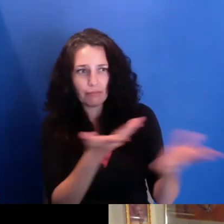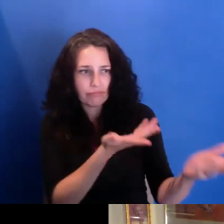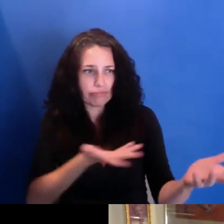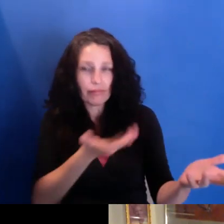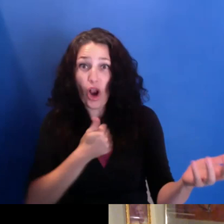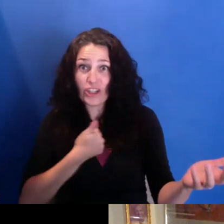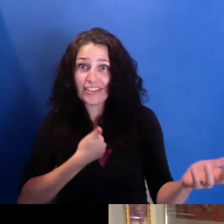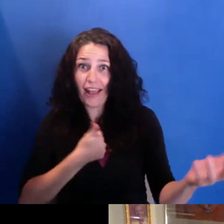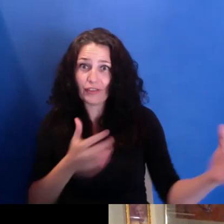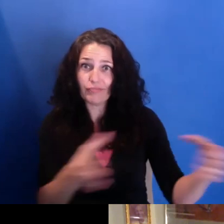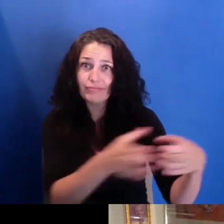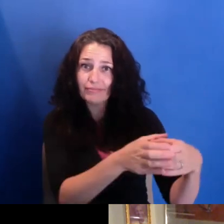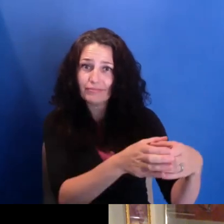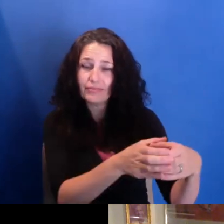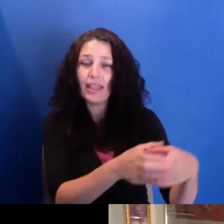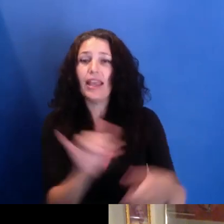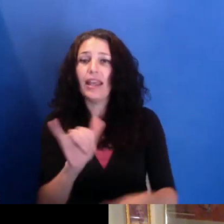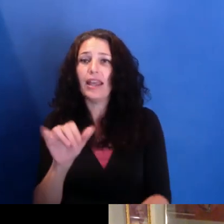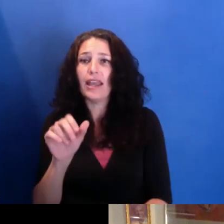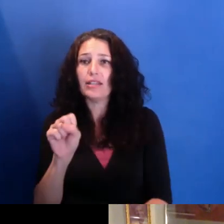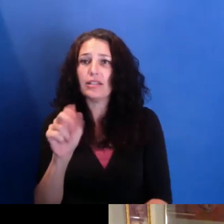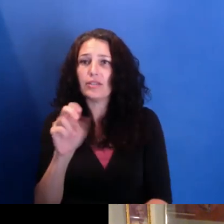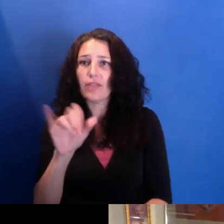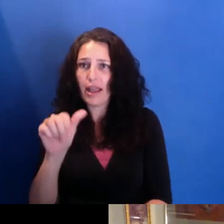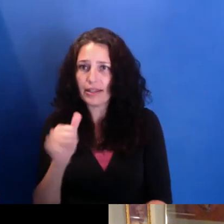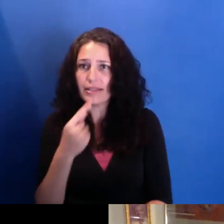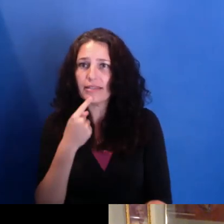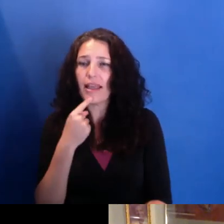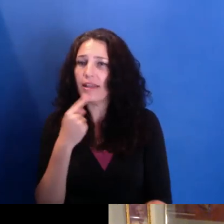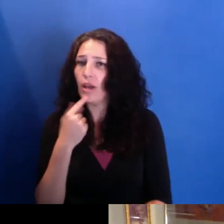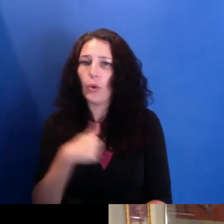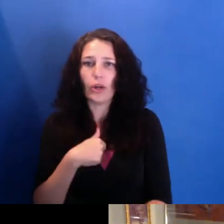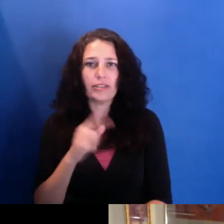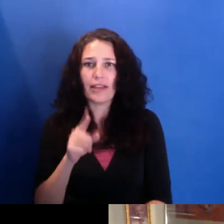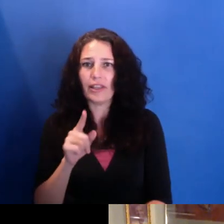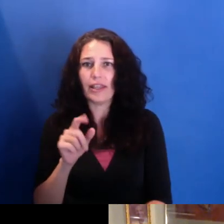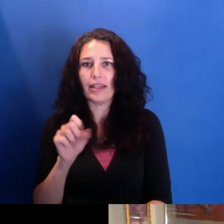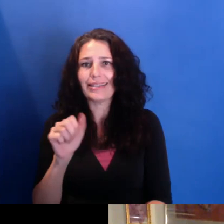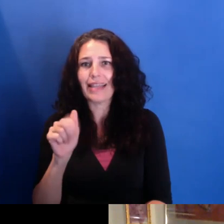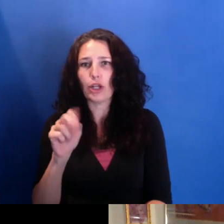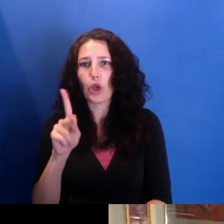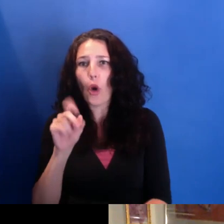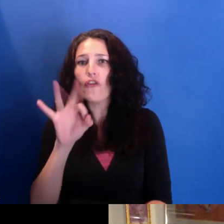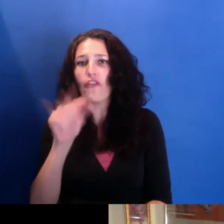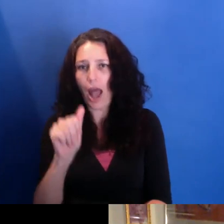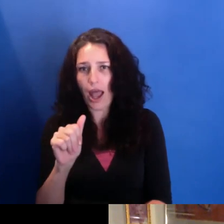as Sonja said, in a sankofa moment, where we're looking back to see what has existed that we can learn from.